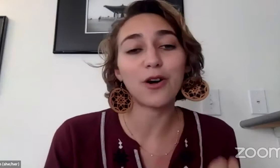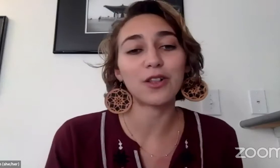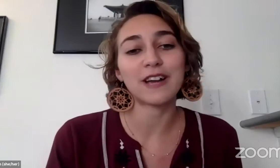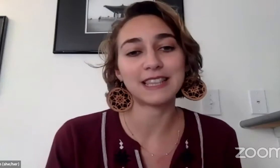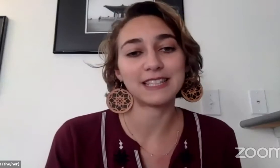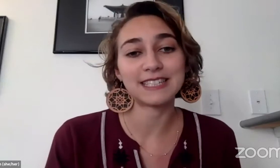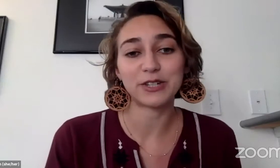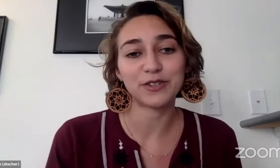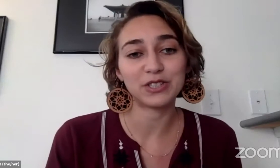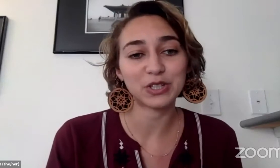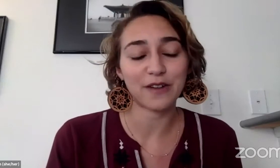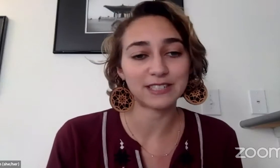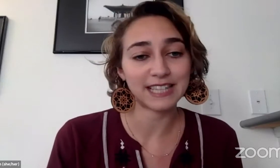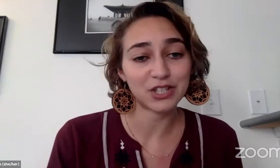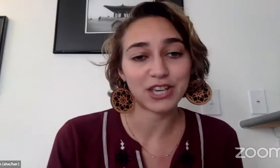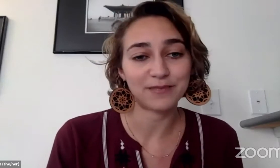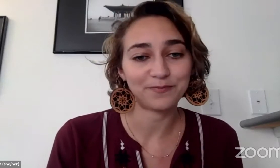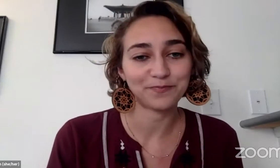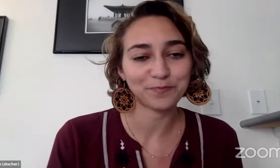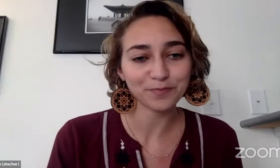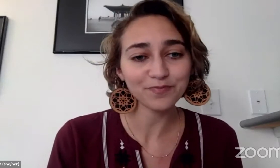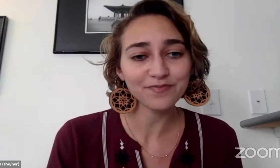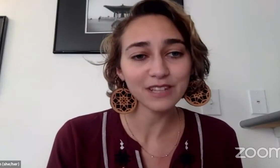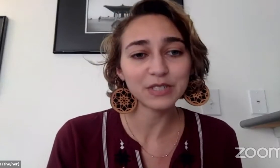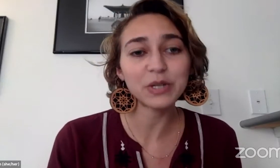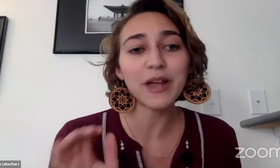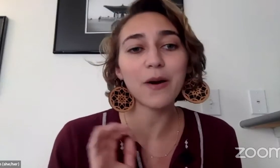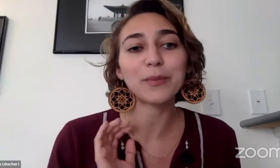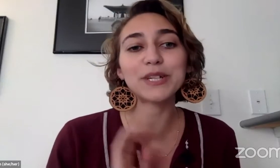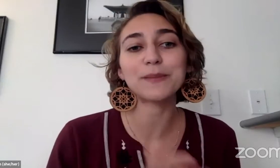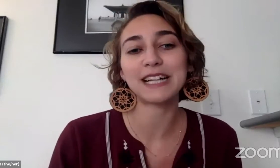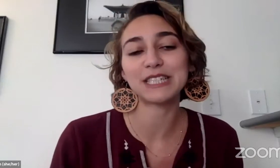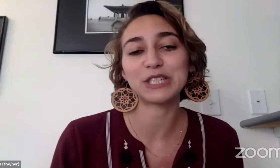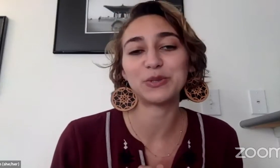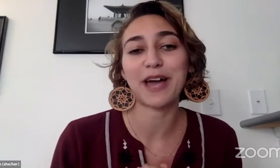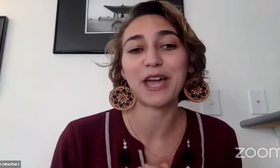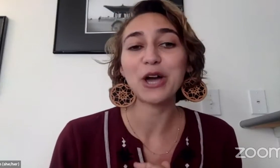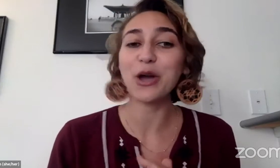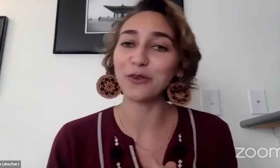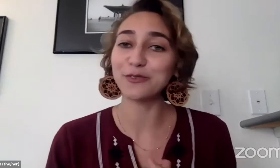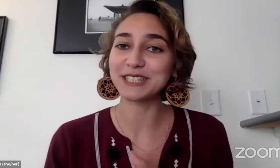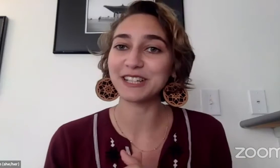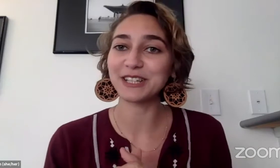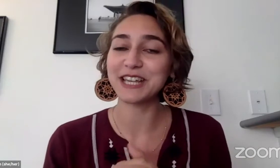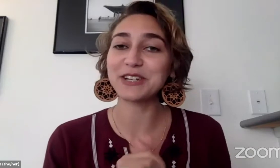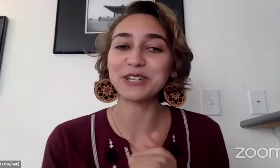You all are at the center of this conversation. So now I'm going to pass it to my co-facilitator,